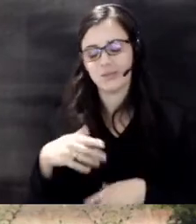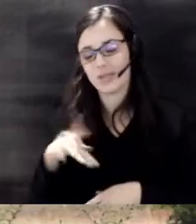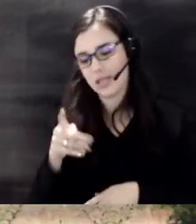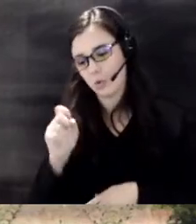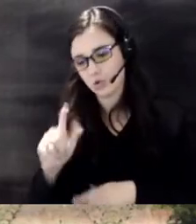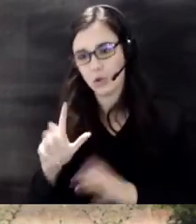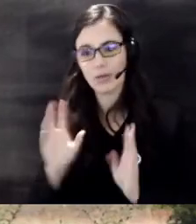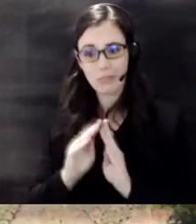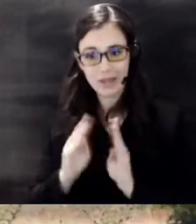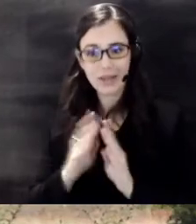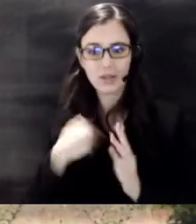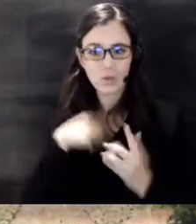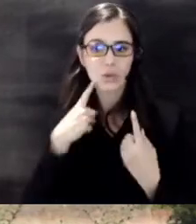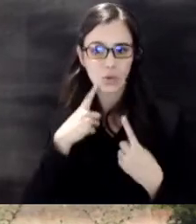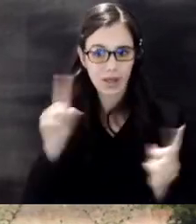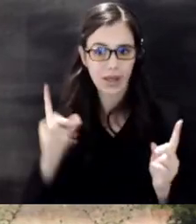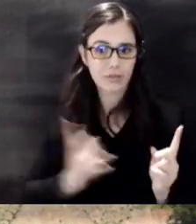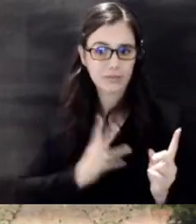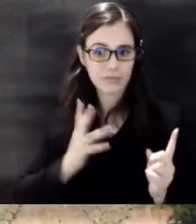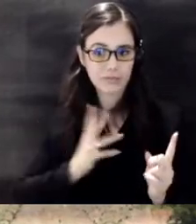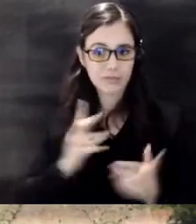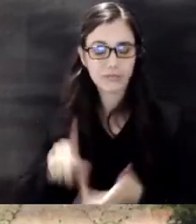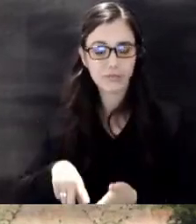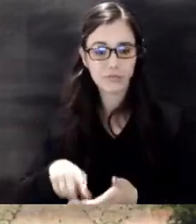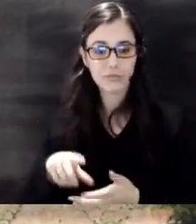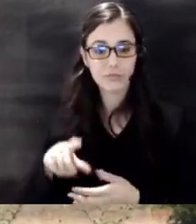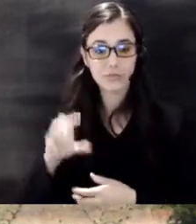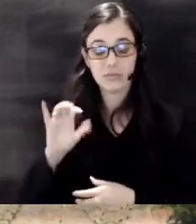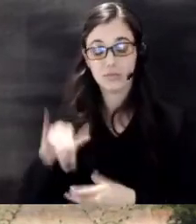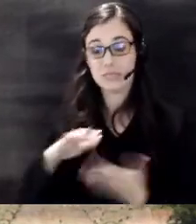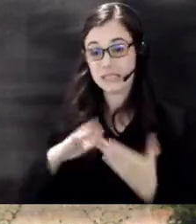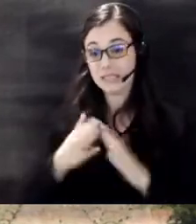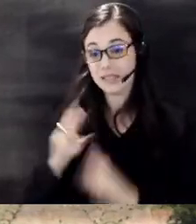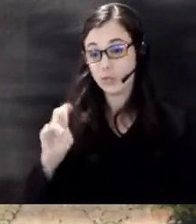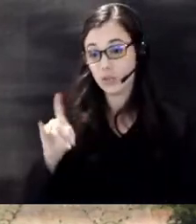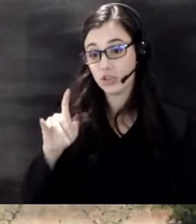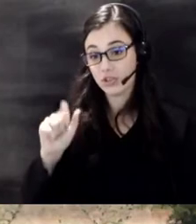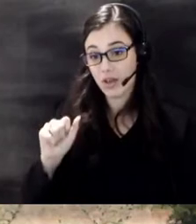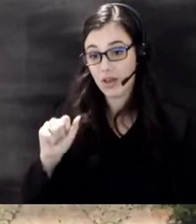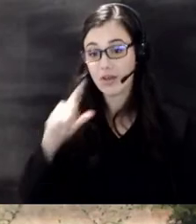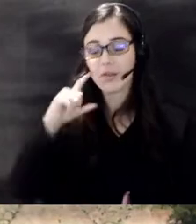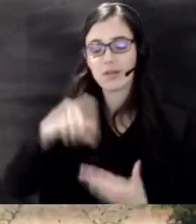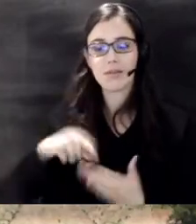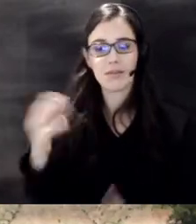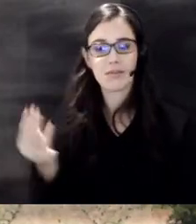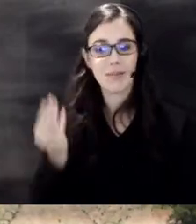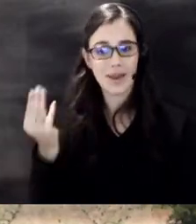could claim at starting stating that the city of Wichita would recognize on Monday October 10th as